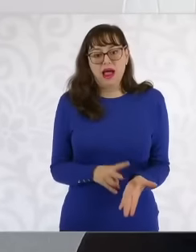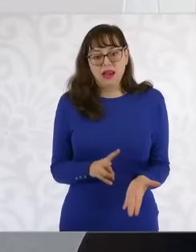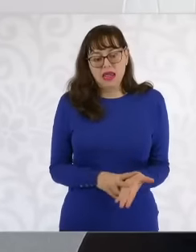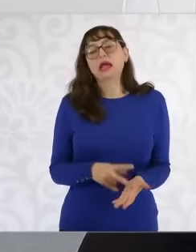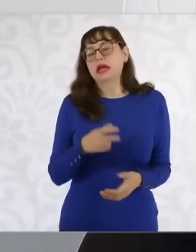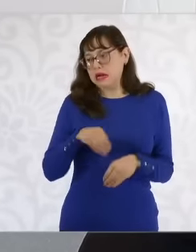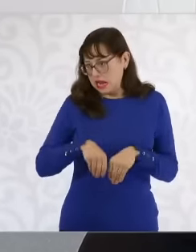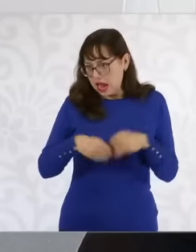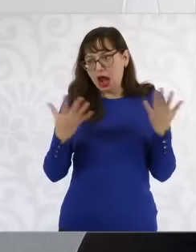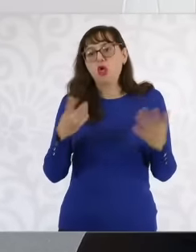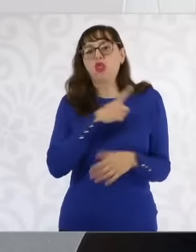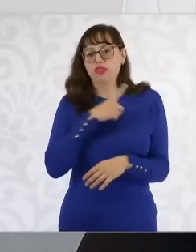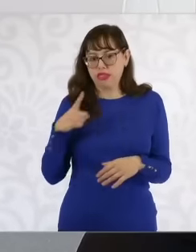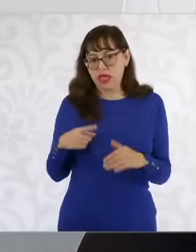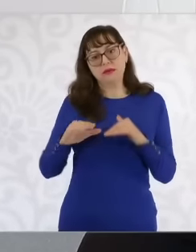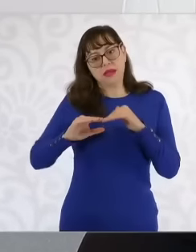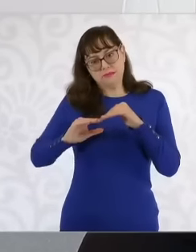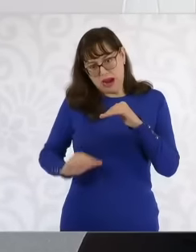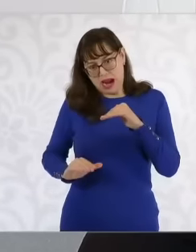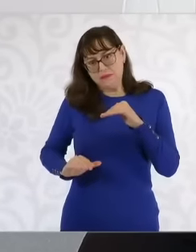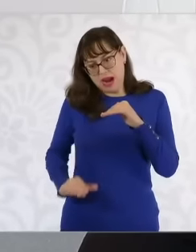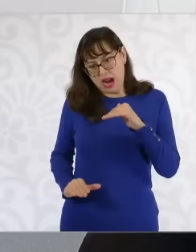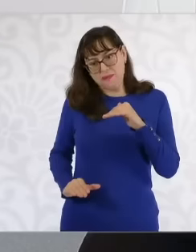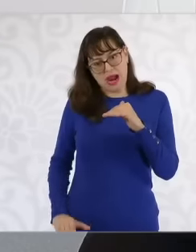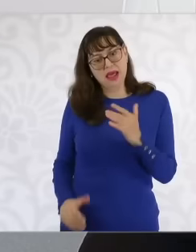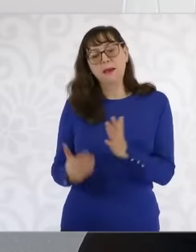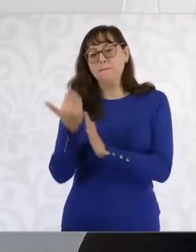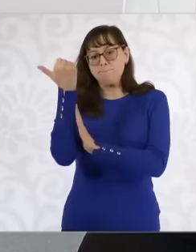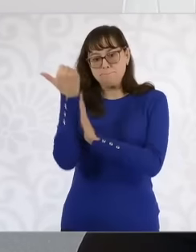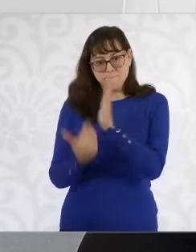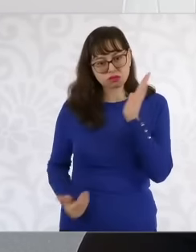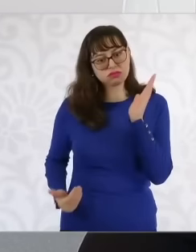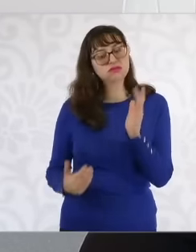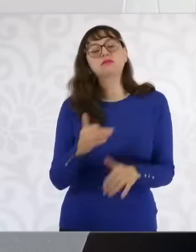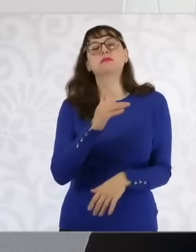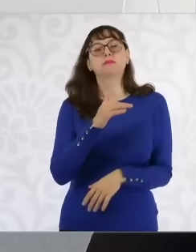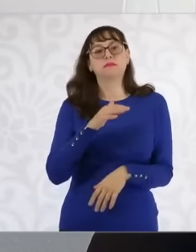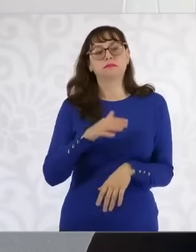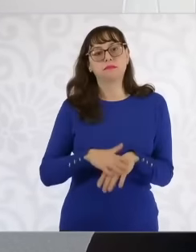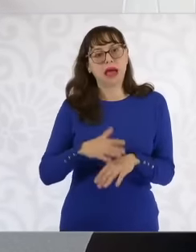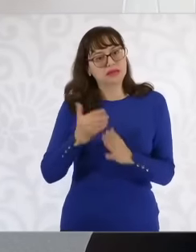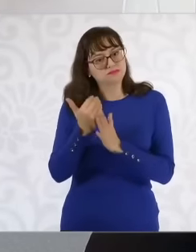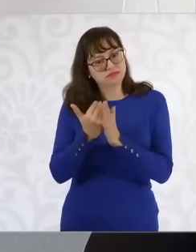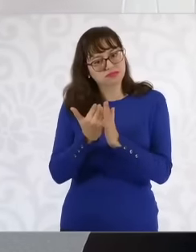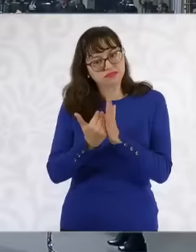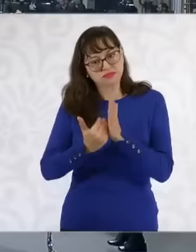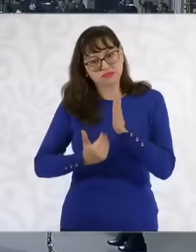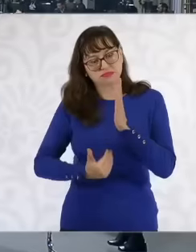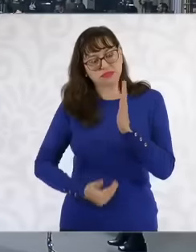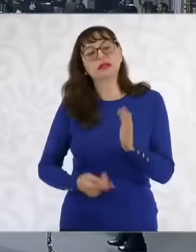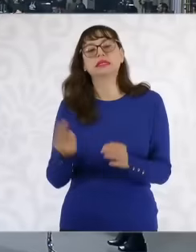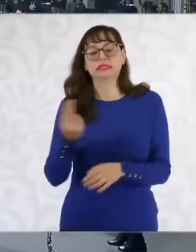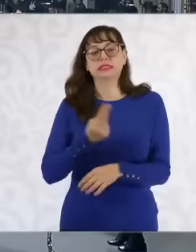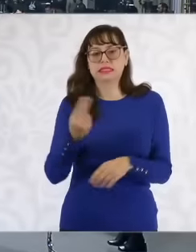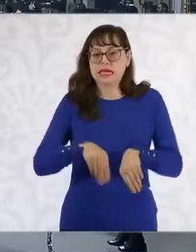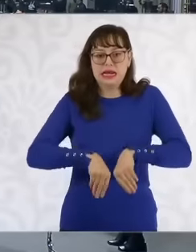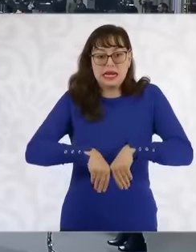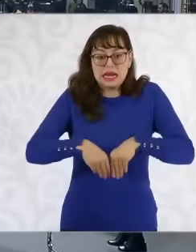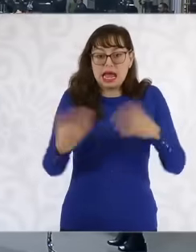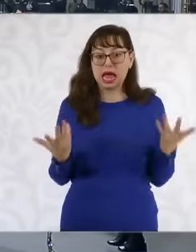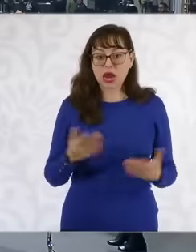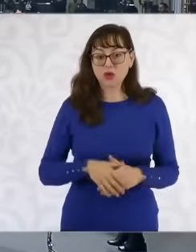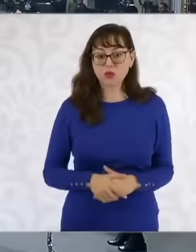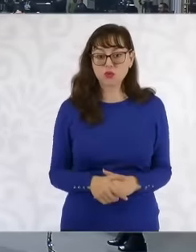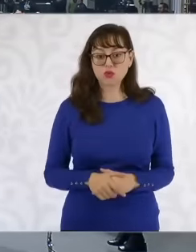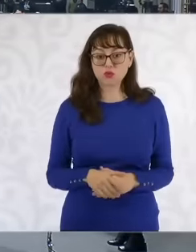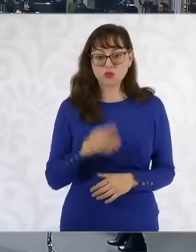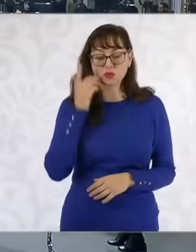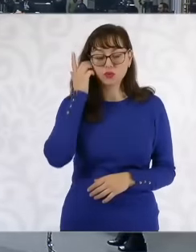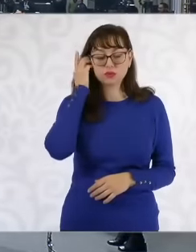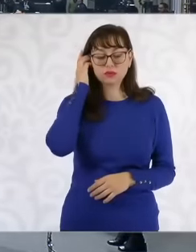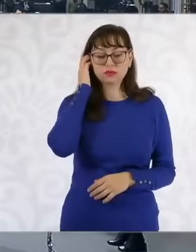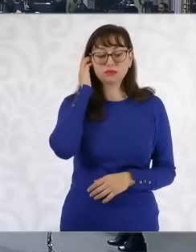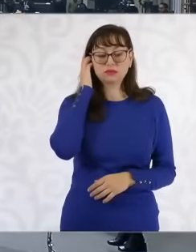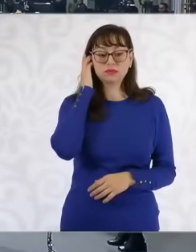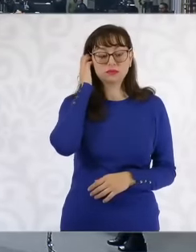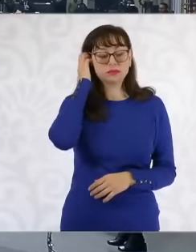more so that the negative downward slope continues,